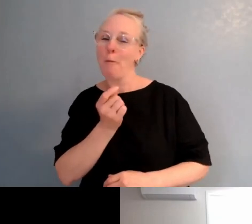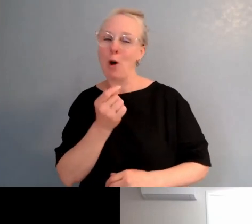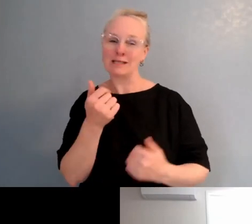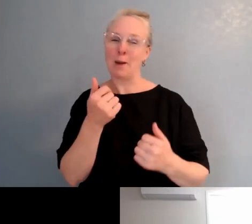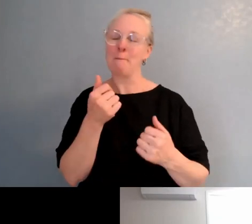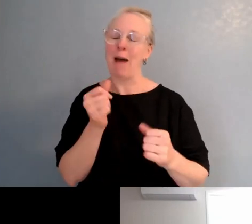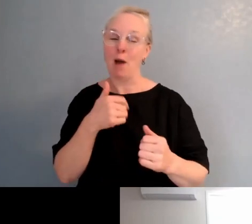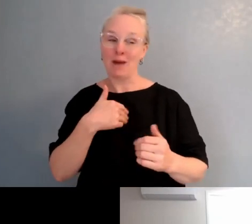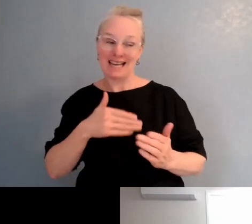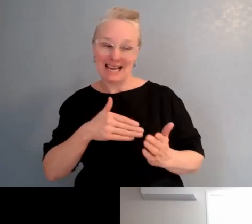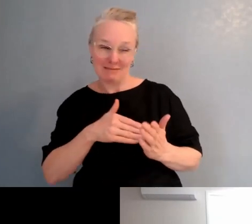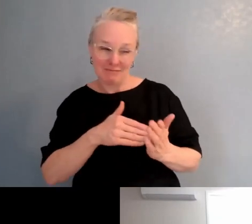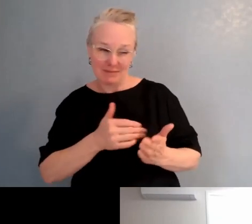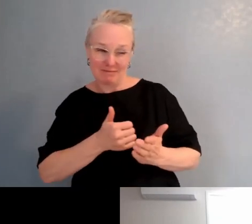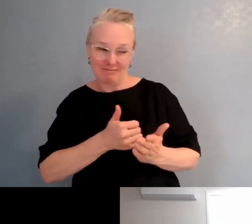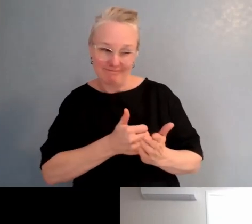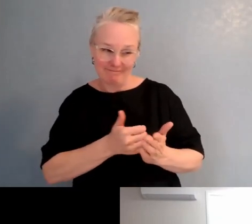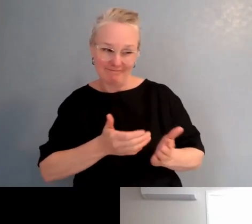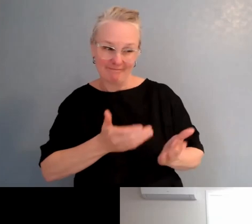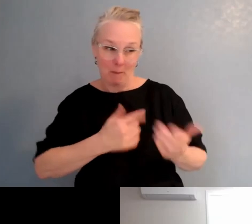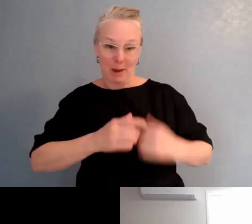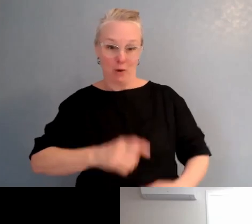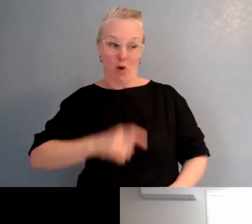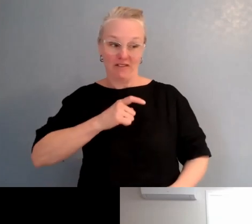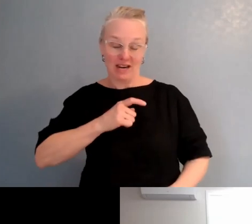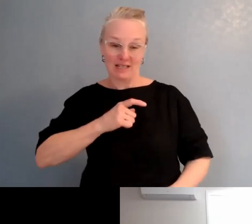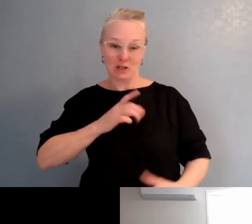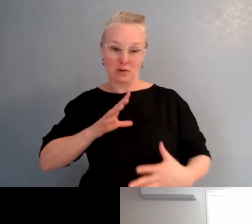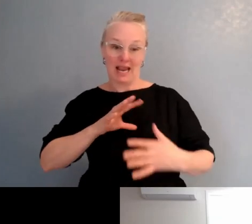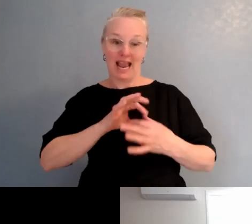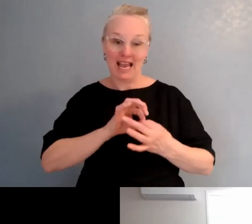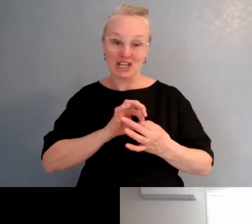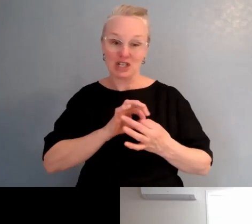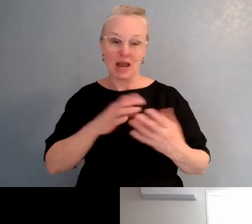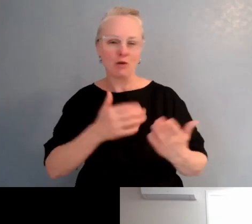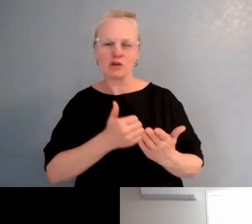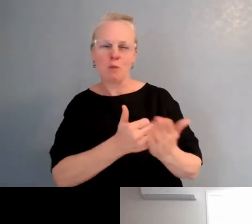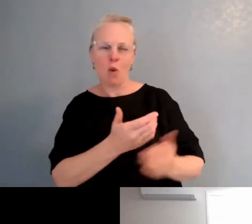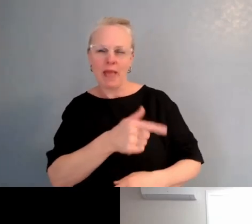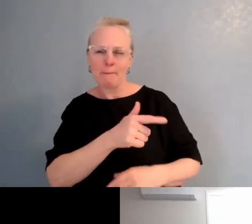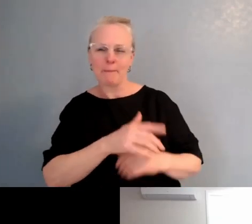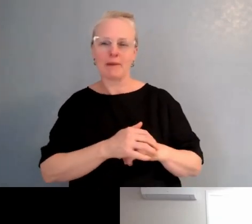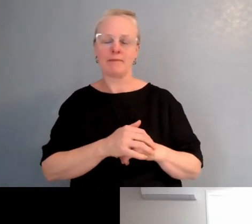to be able to confidently engage in that learning. We've had some great successes over the time,